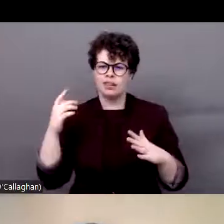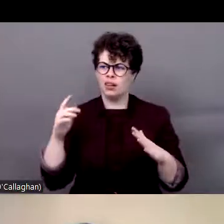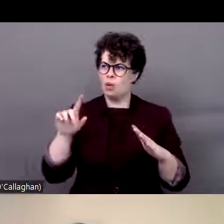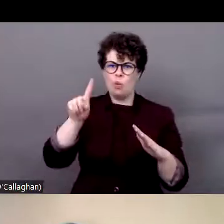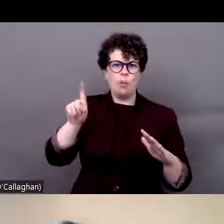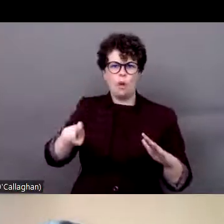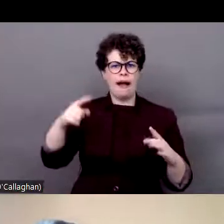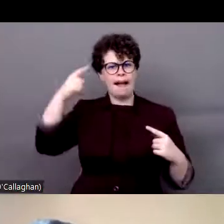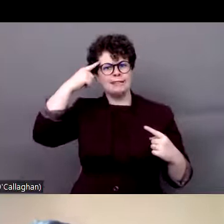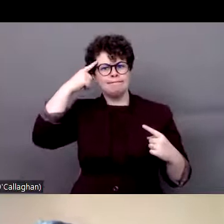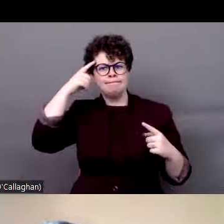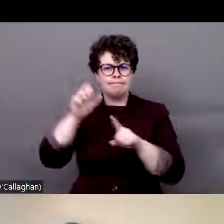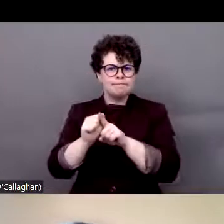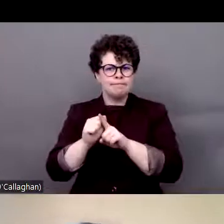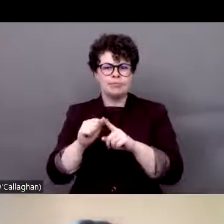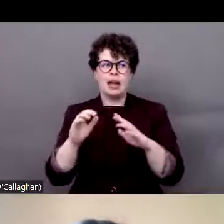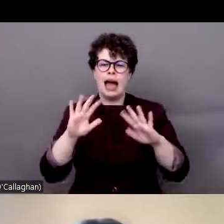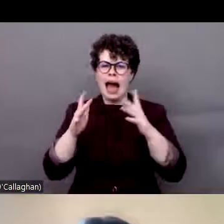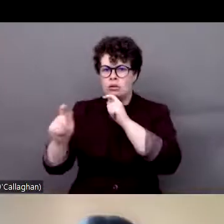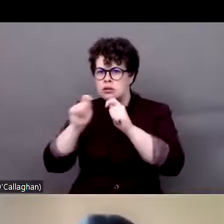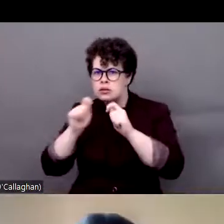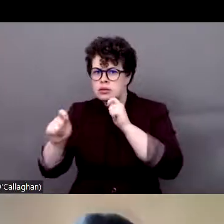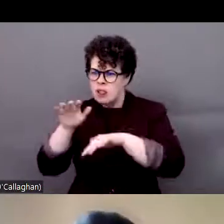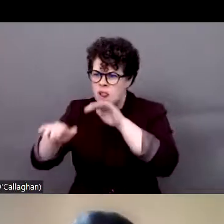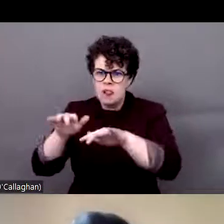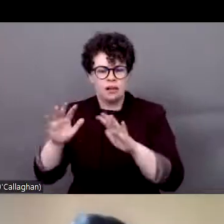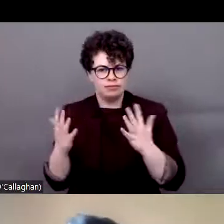of these diagnoses? Why most of these people are in prisons and not